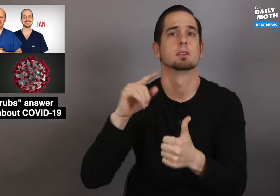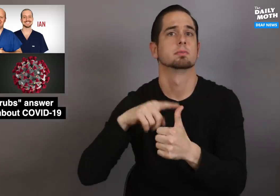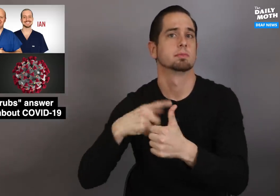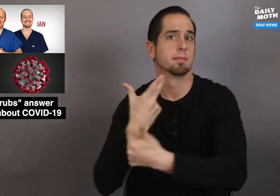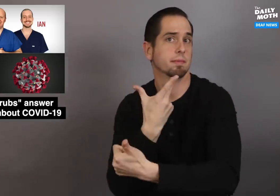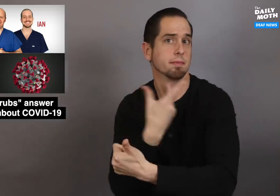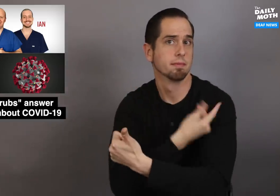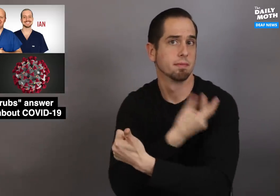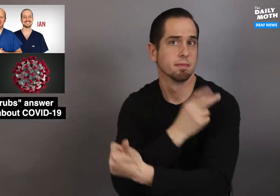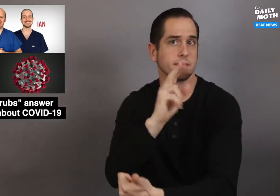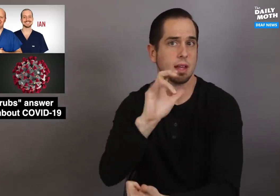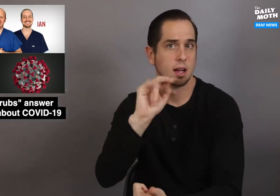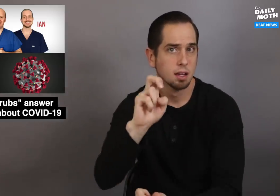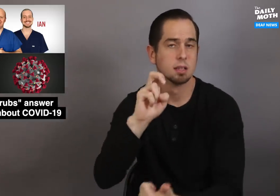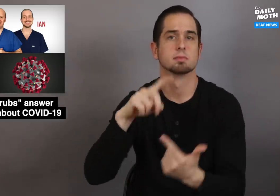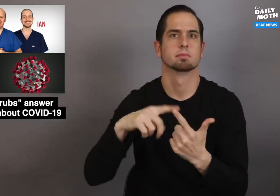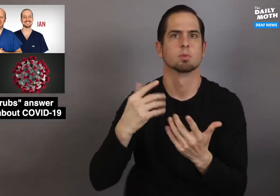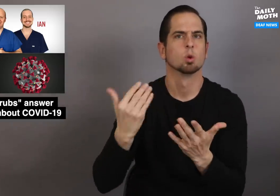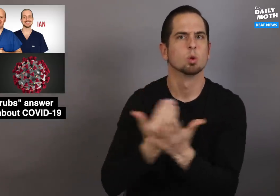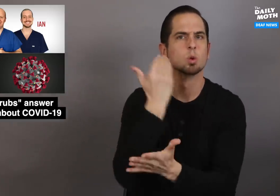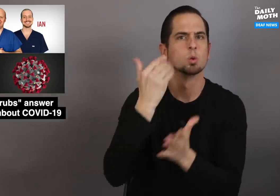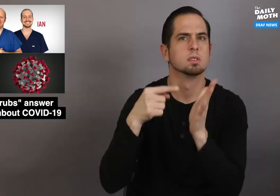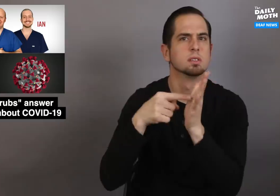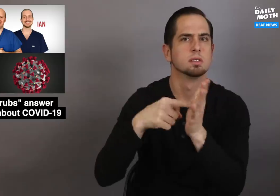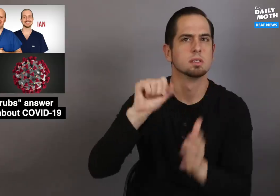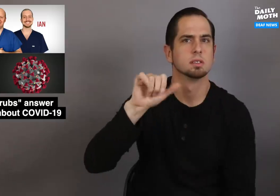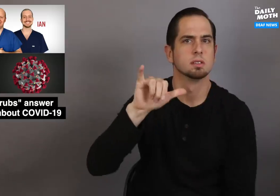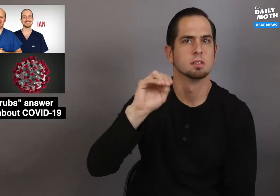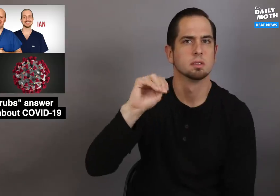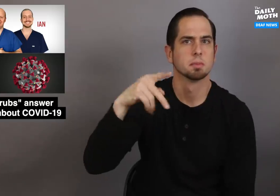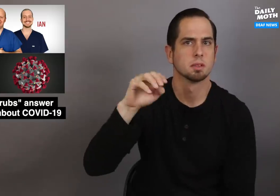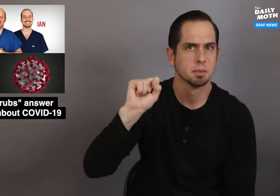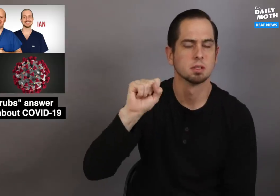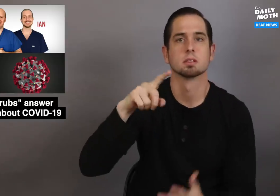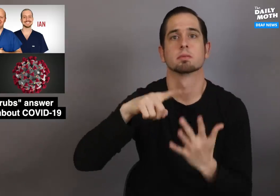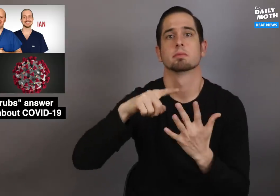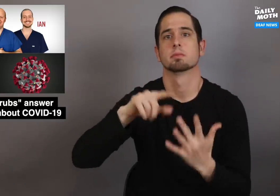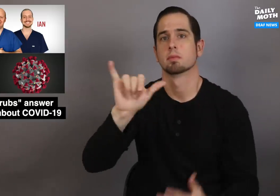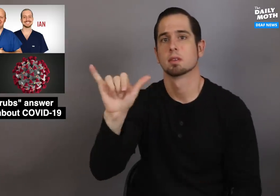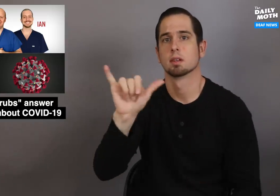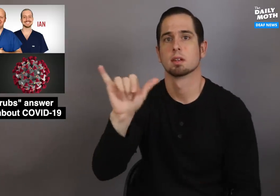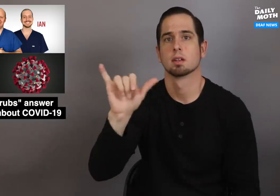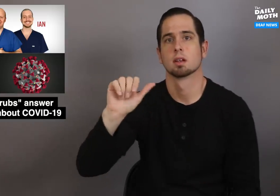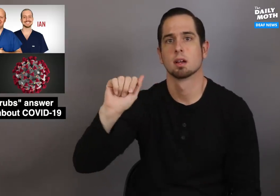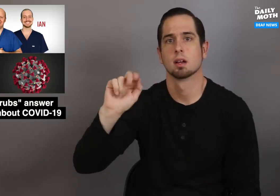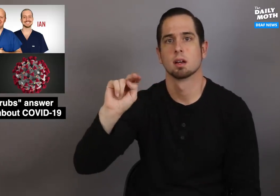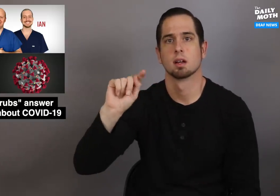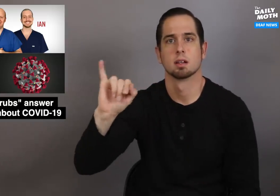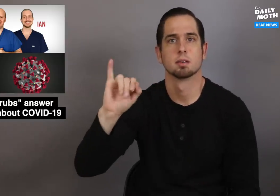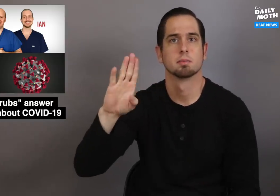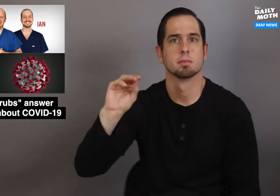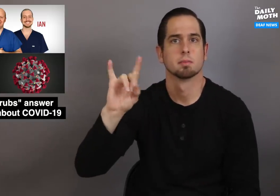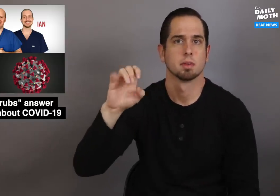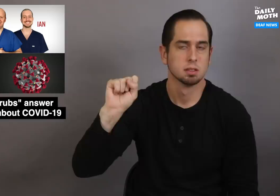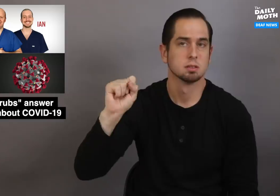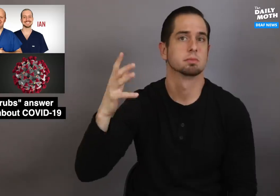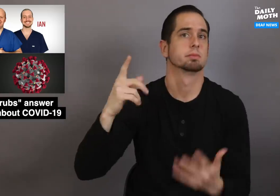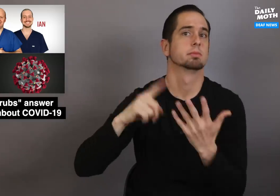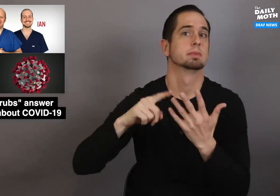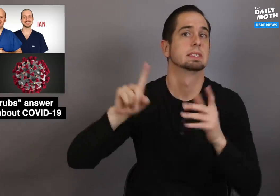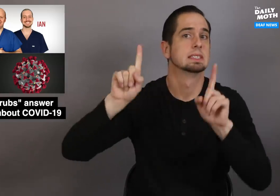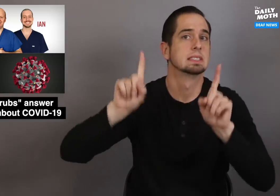such as developing a vaccine, new symptoms, antibodies,